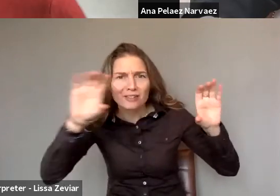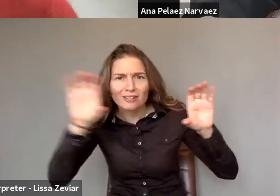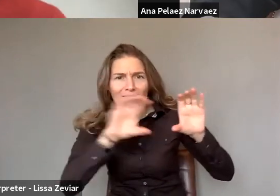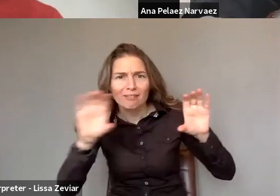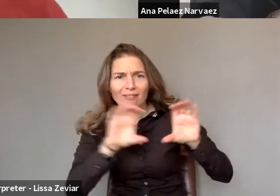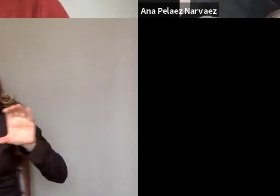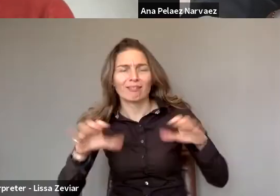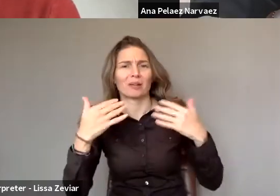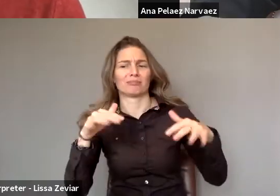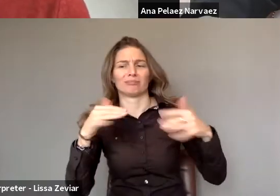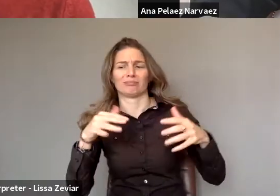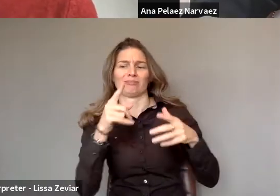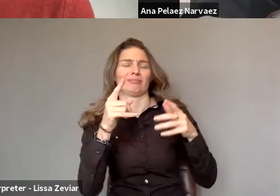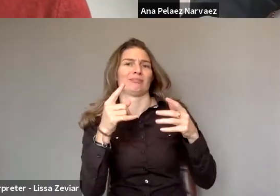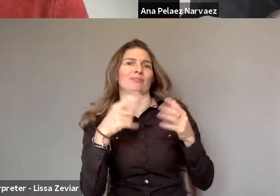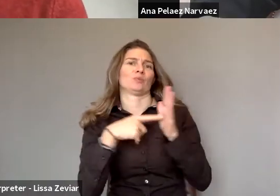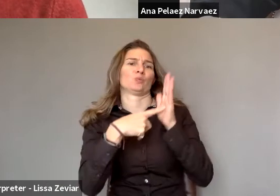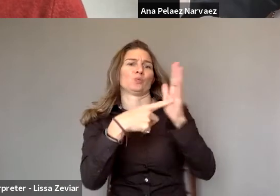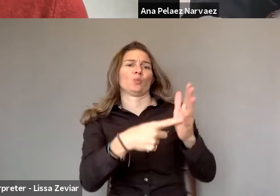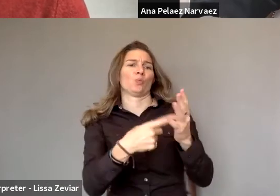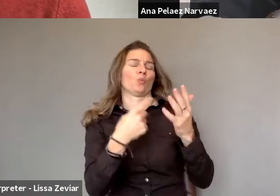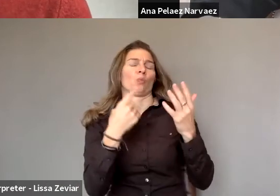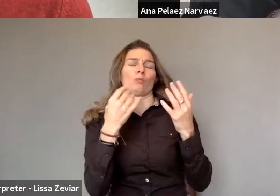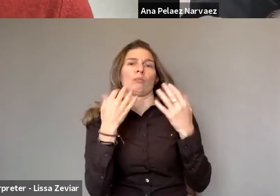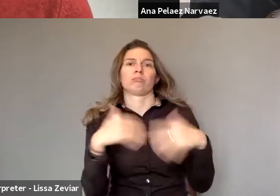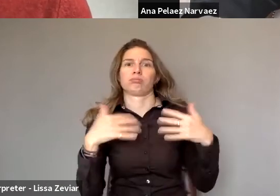to show how is the situation for the individual.